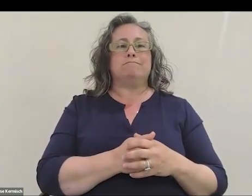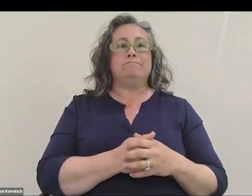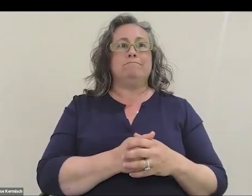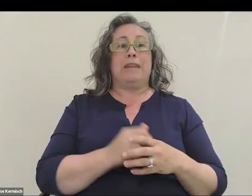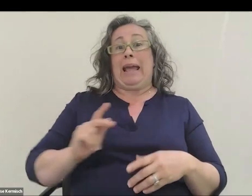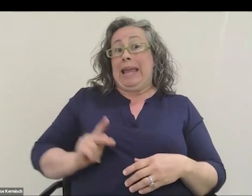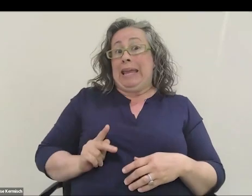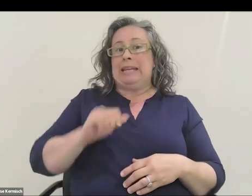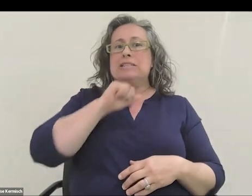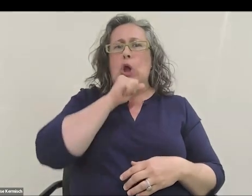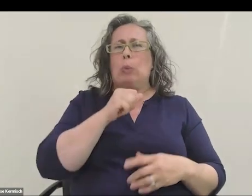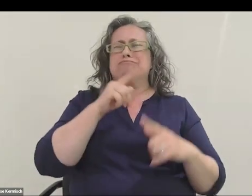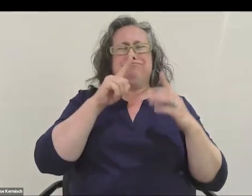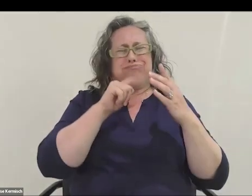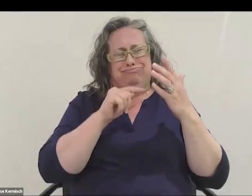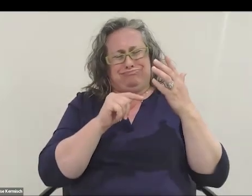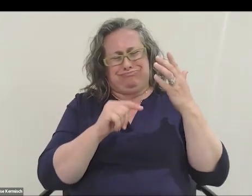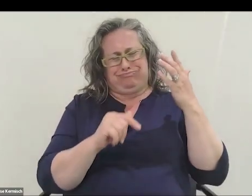All kinds of things. This list is crazy.